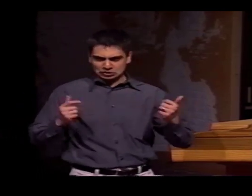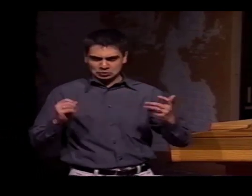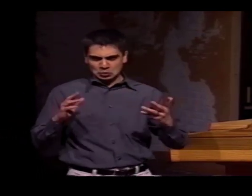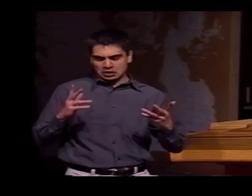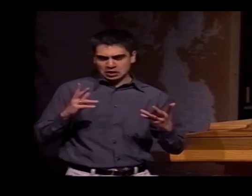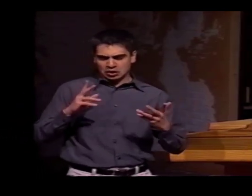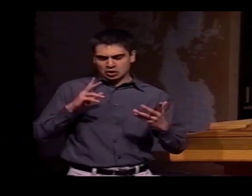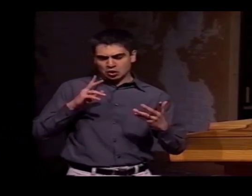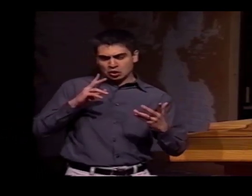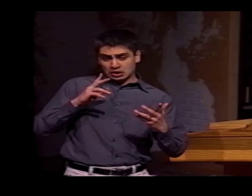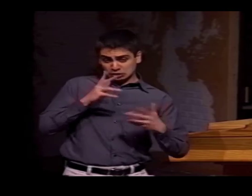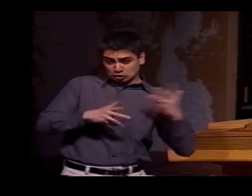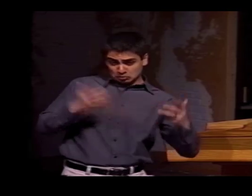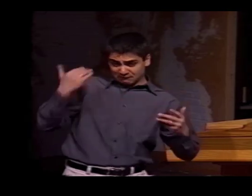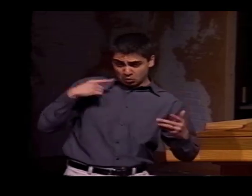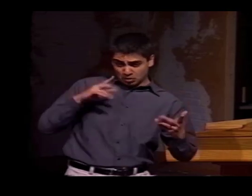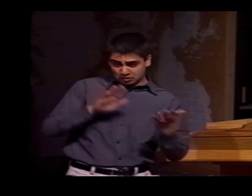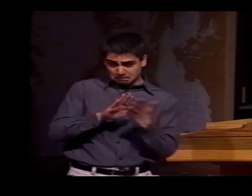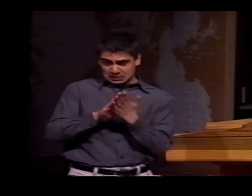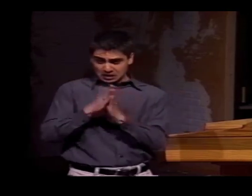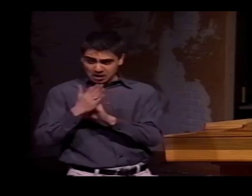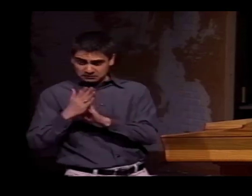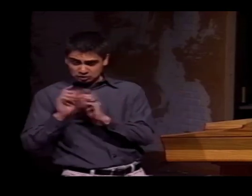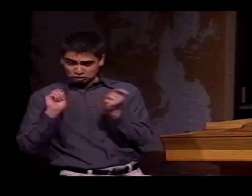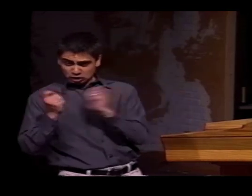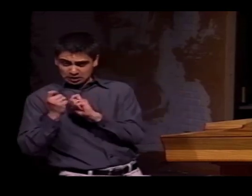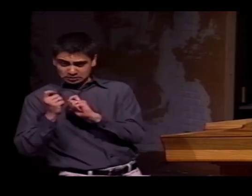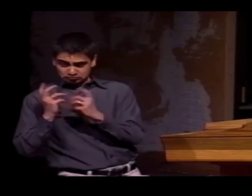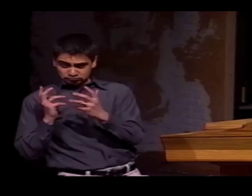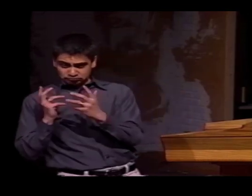SO, NOW, DO WE CLASSIFY THAT AS A SIGN OR A GESTURE?